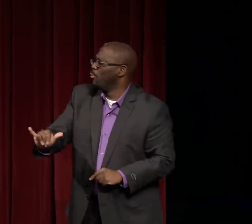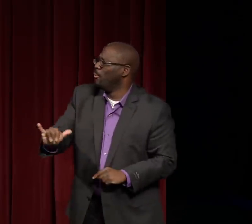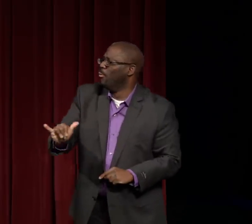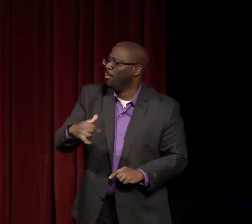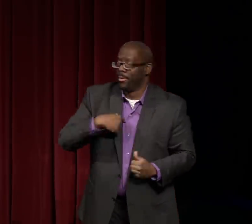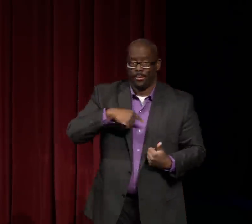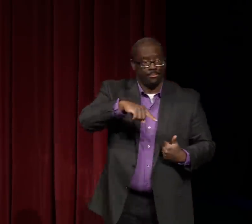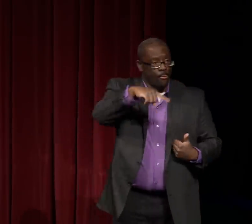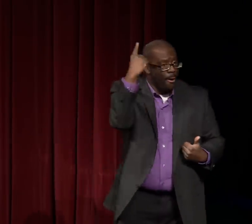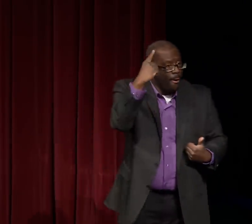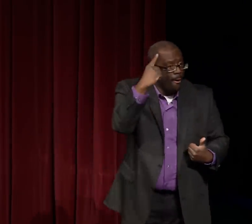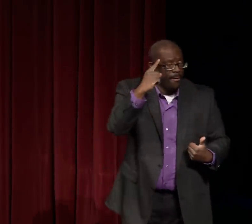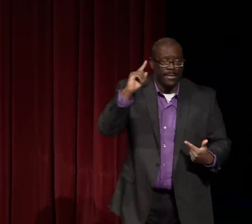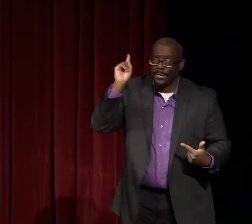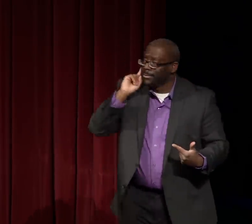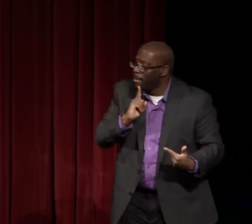So I have a different type of triple whammy.